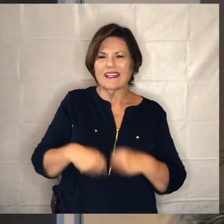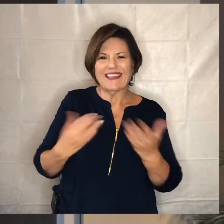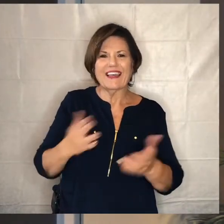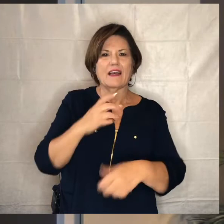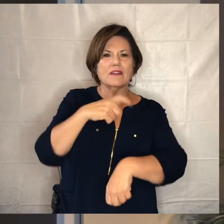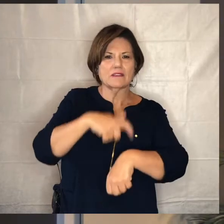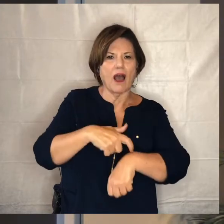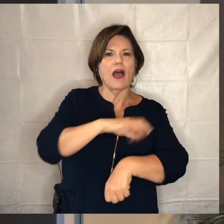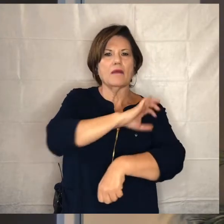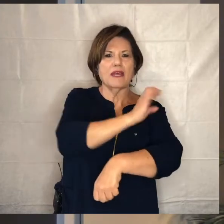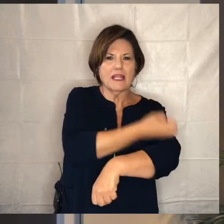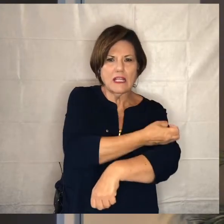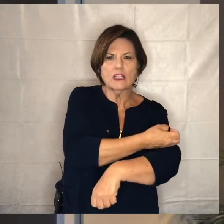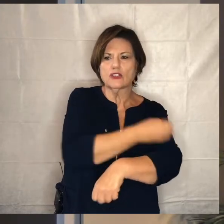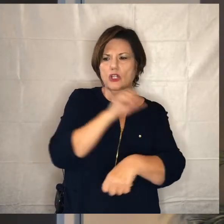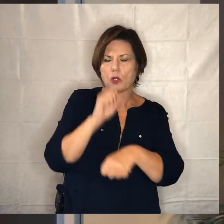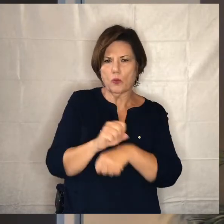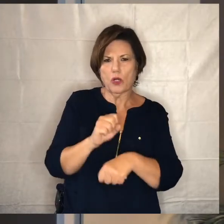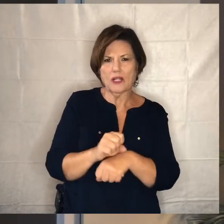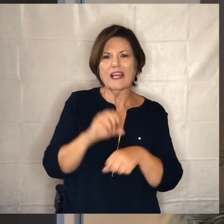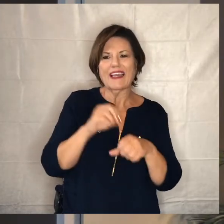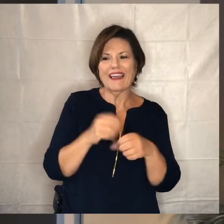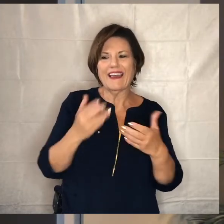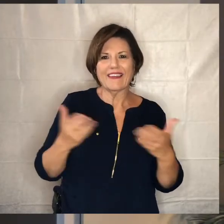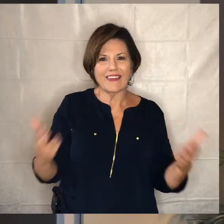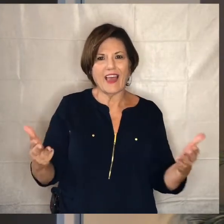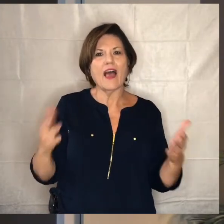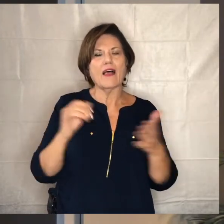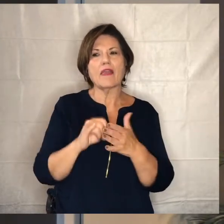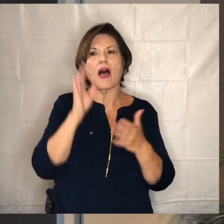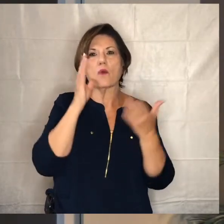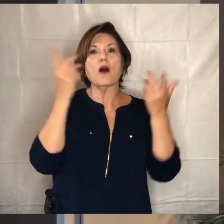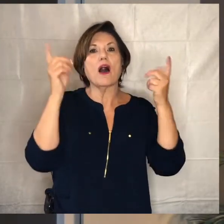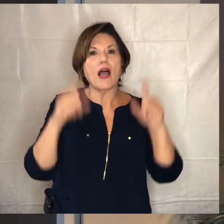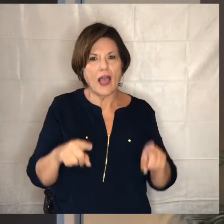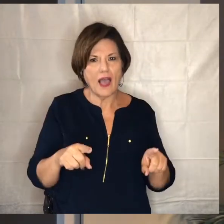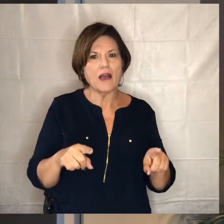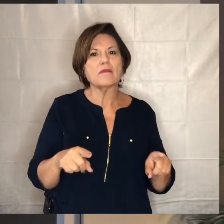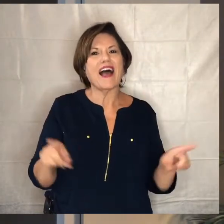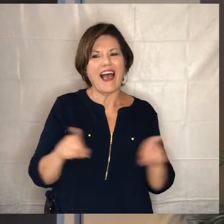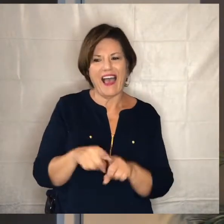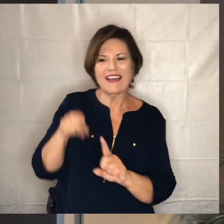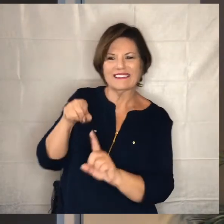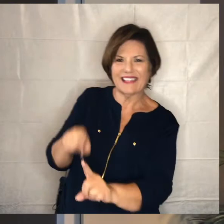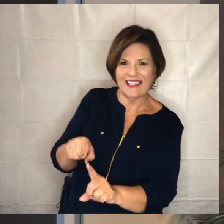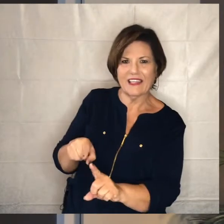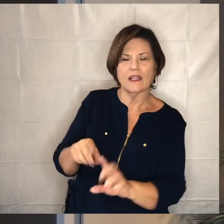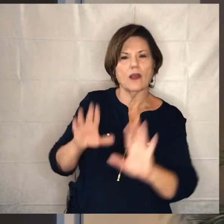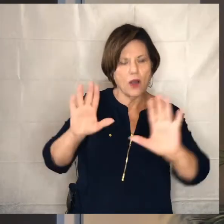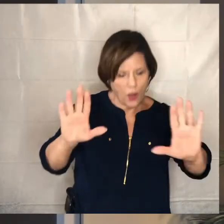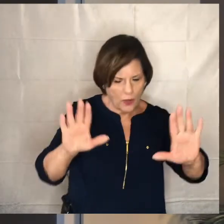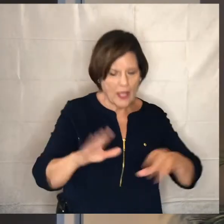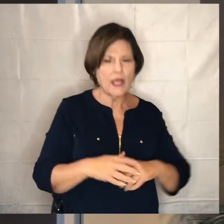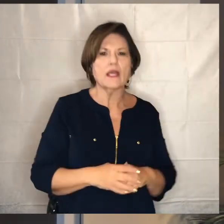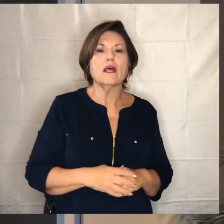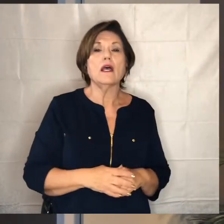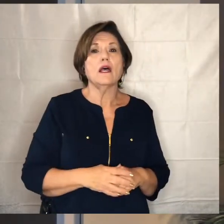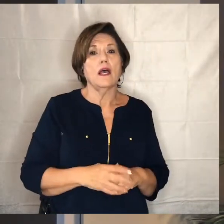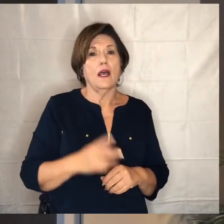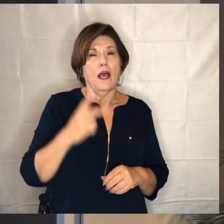planning and work into the things that will happen just as much as he is now let's be clear here for looking at the imagery